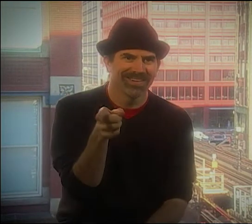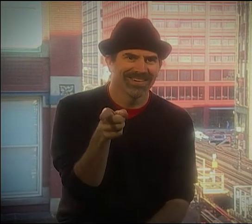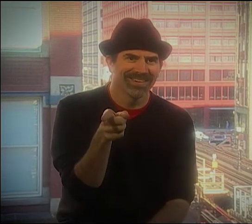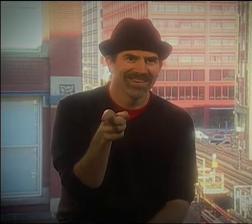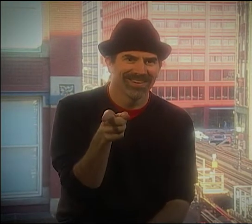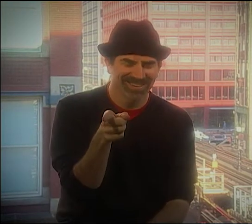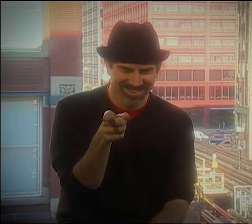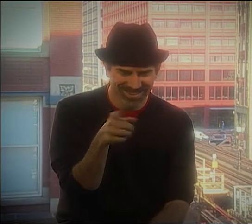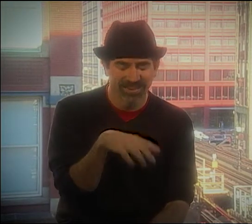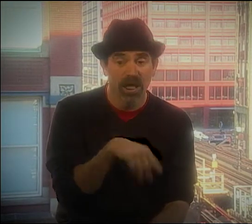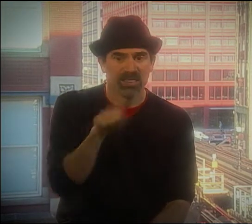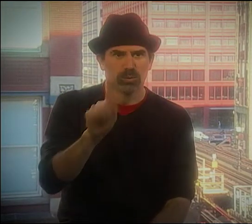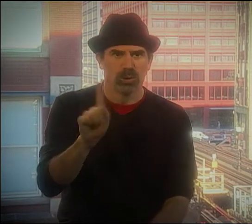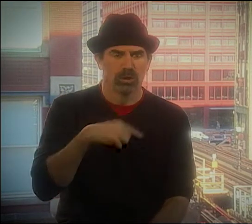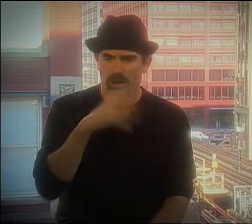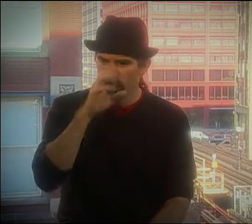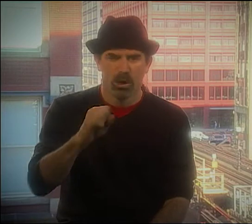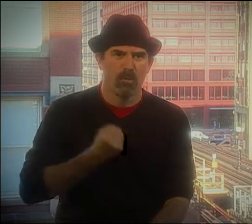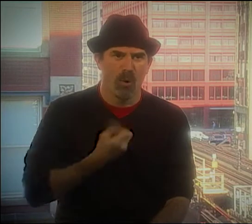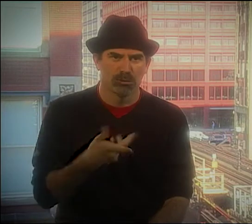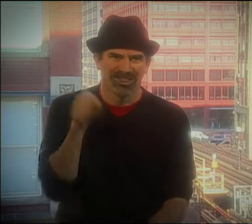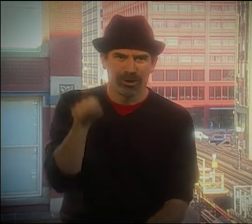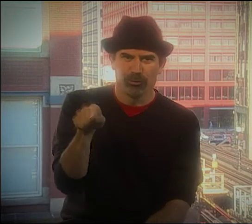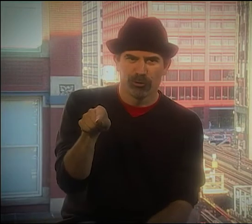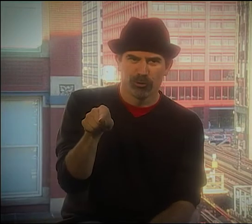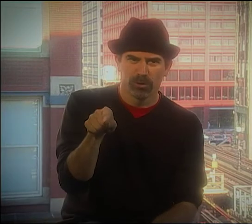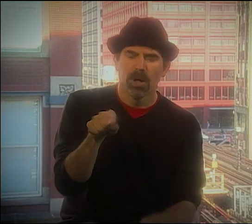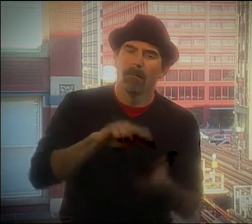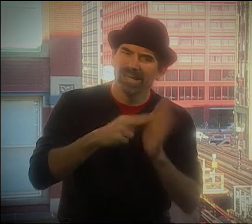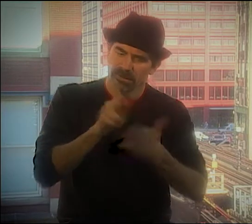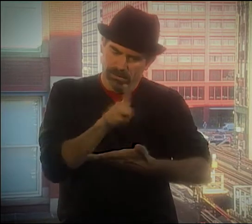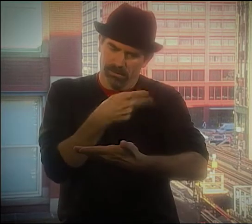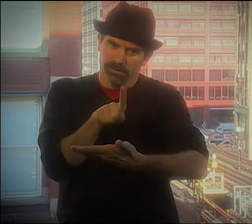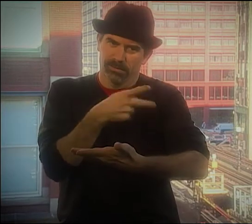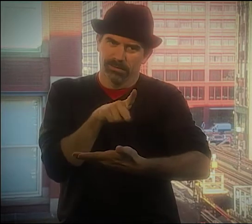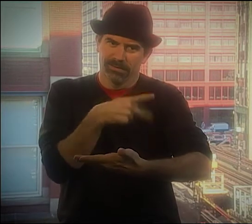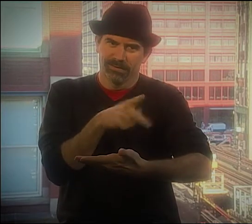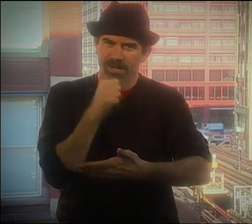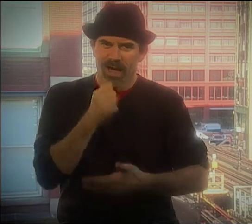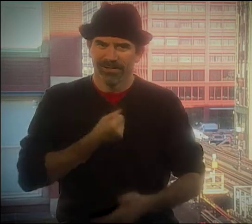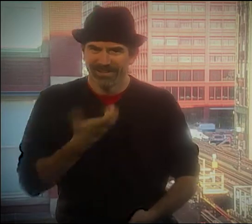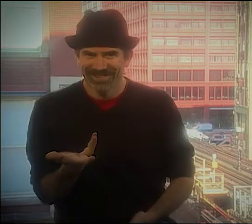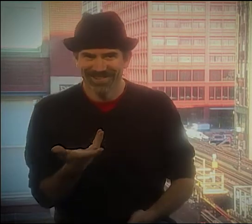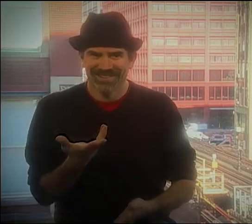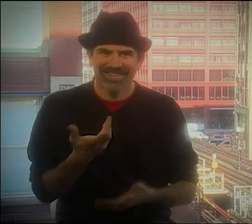ARTS PROGRAM. AND THAT'S WHERE I REALLY GOT MY INITIAL INTEREST IN POETRY,